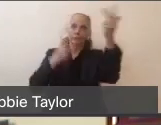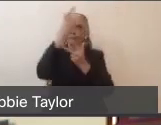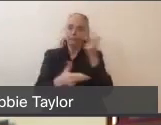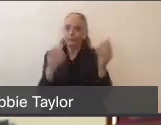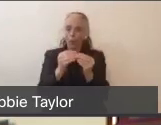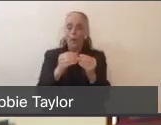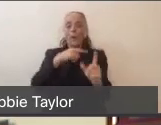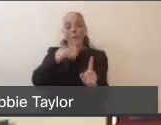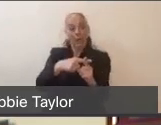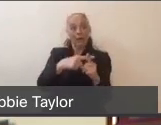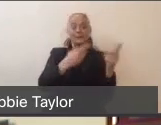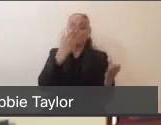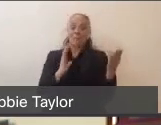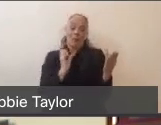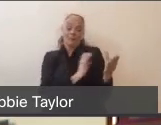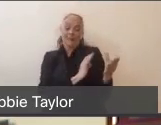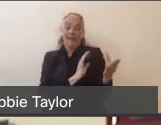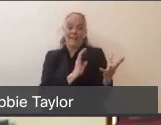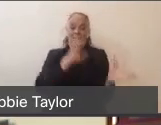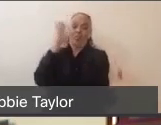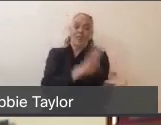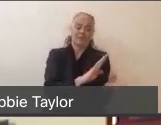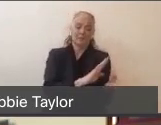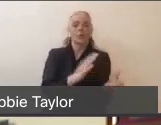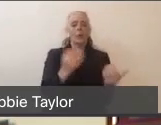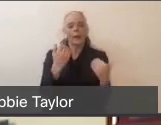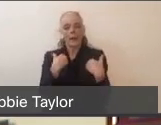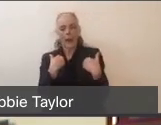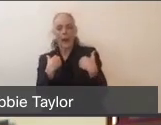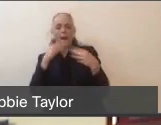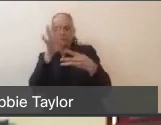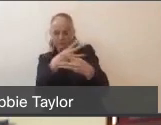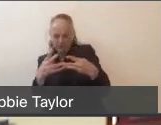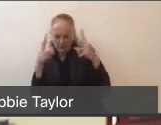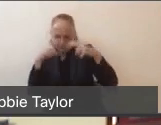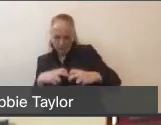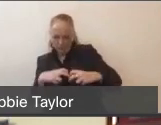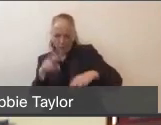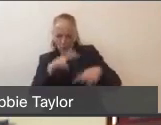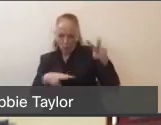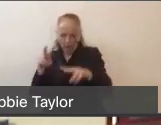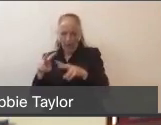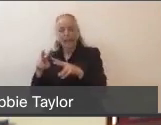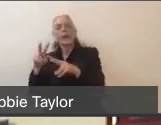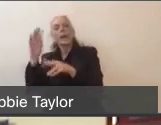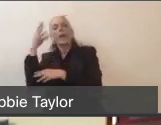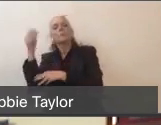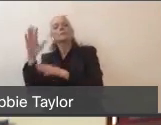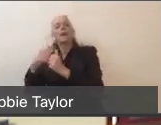and so we have a decision matrix that takes into account how long an ambulance is waiting to transfer a patient to the ED,